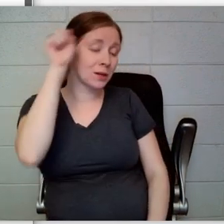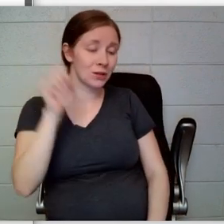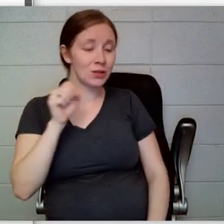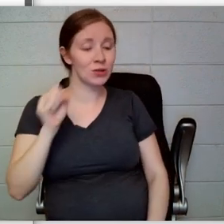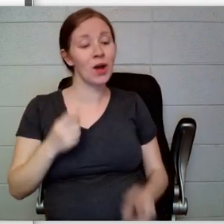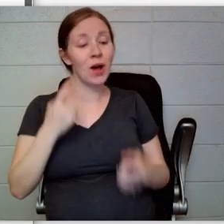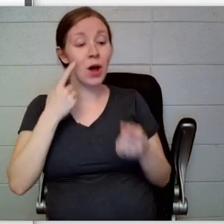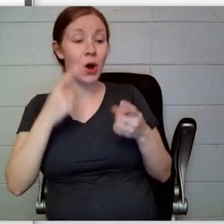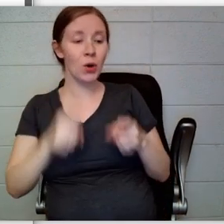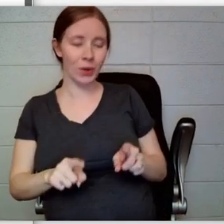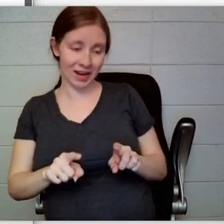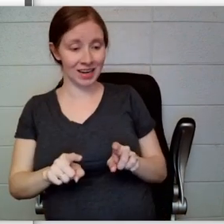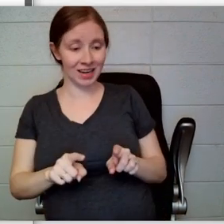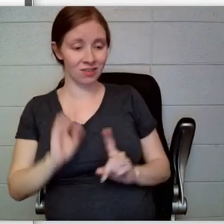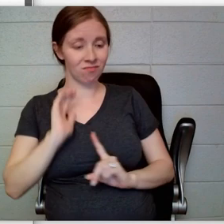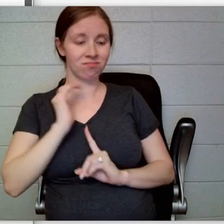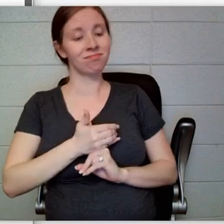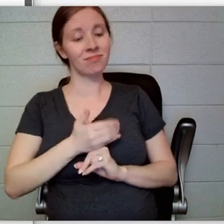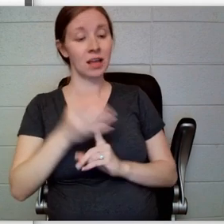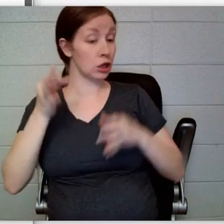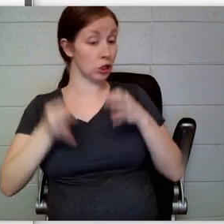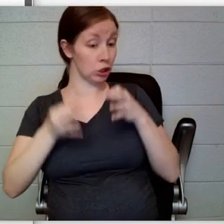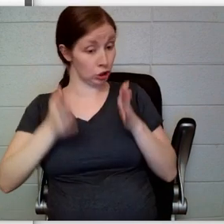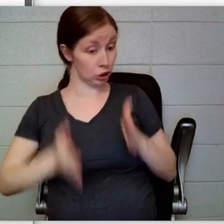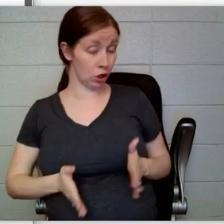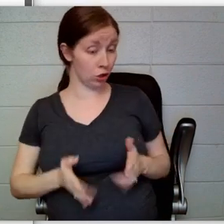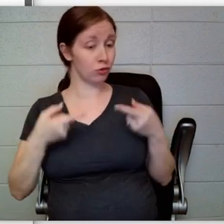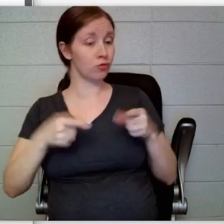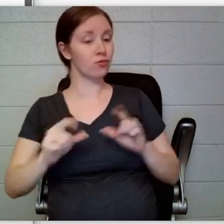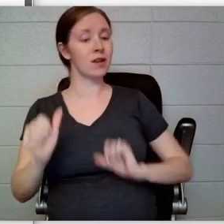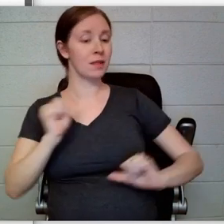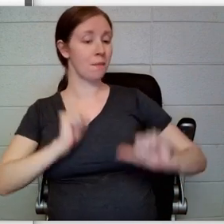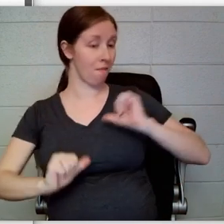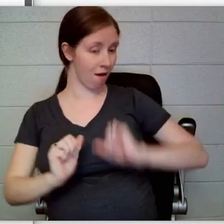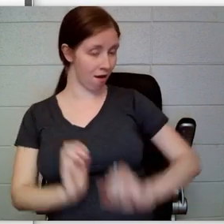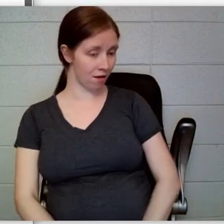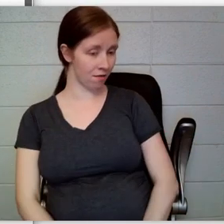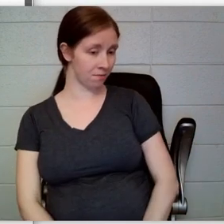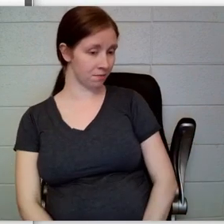judge,” Count Olaf said. Behind him, one of the eyes painted on